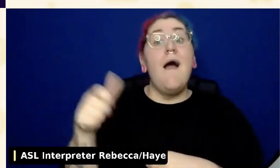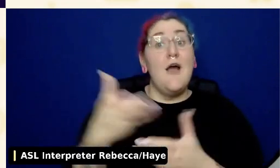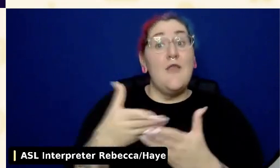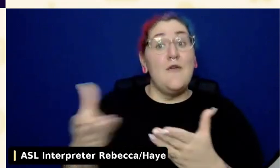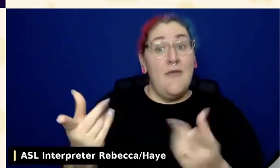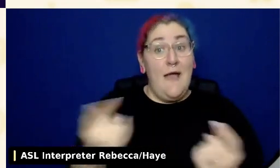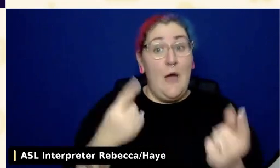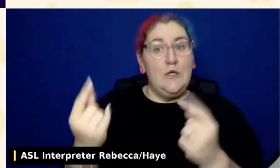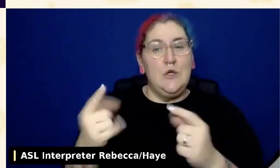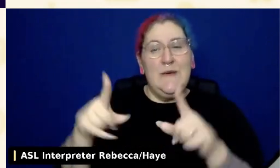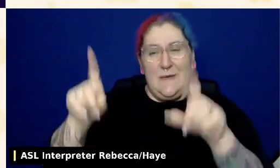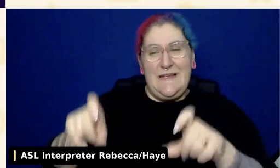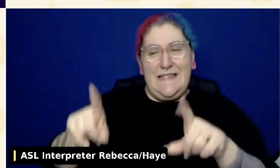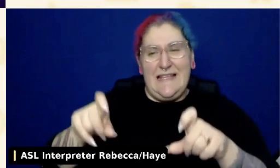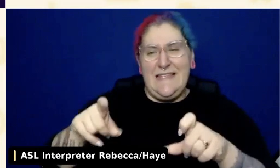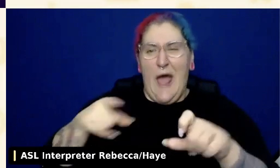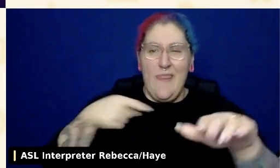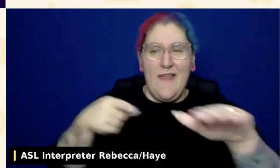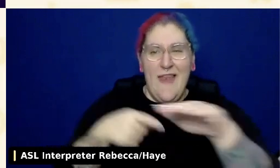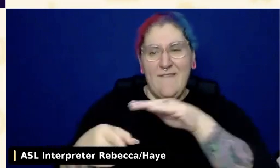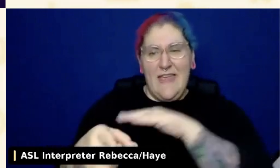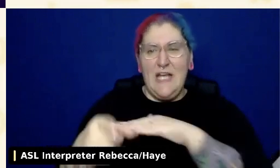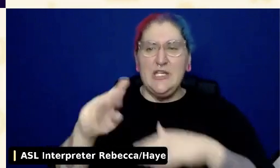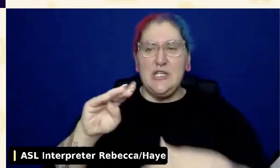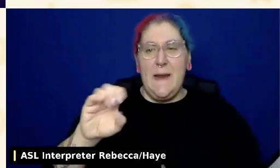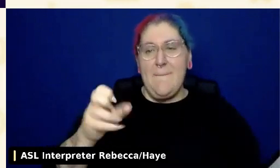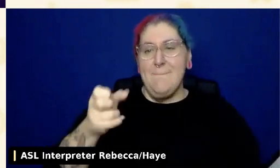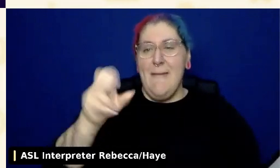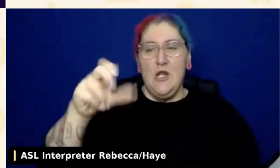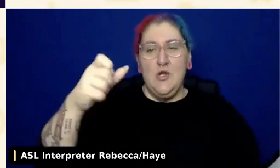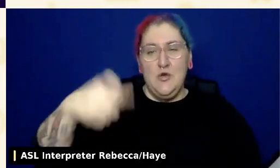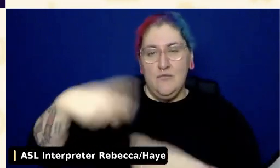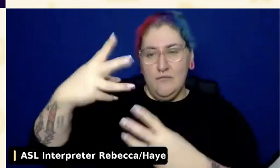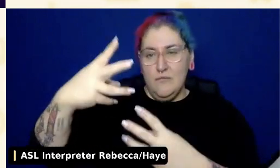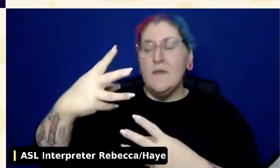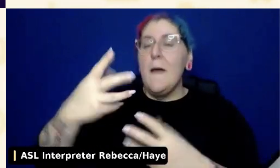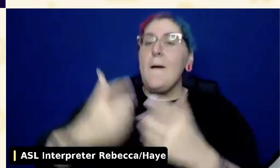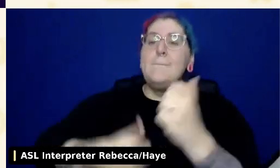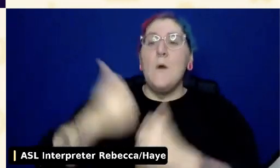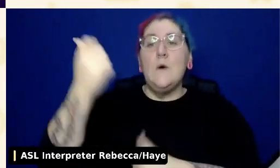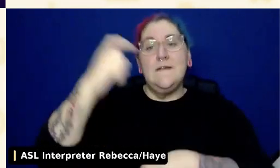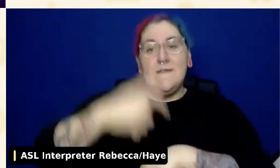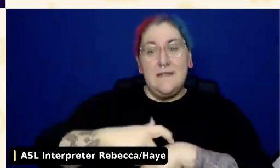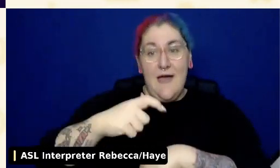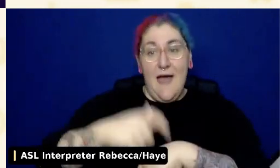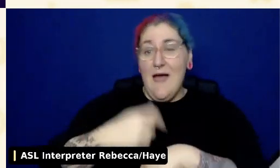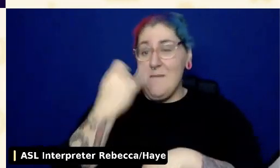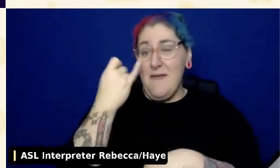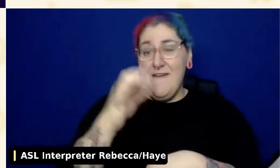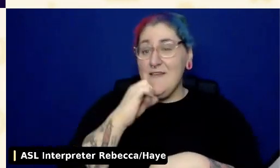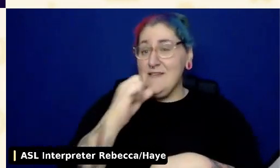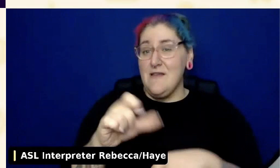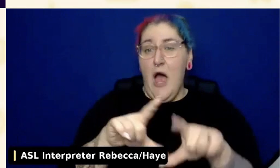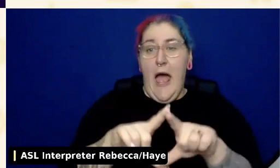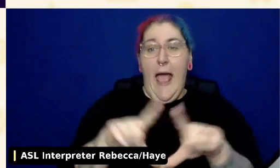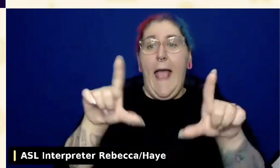And most of the non-block based themes and navigation menus are controlled by the theme.